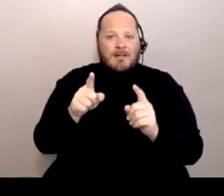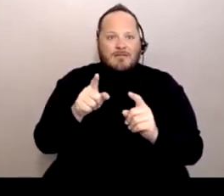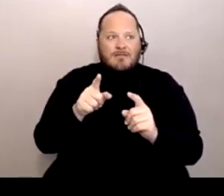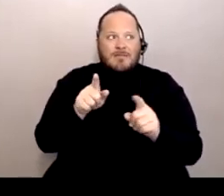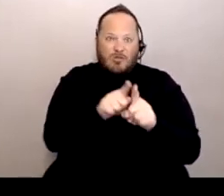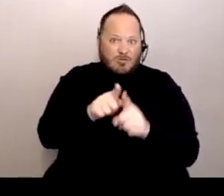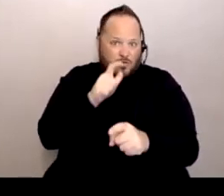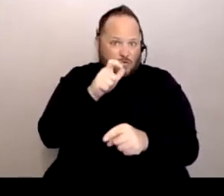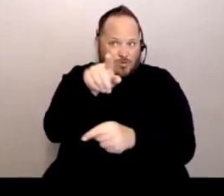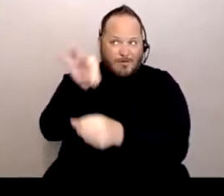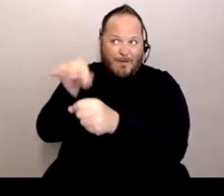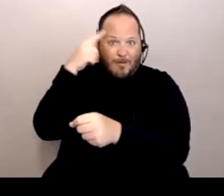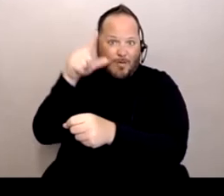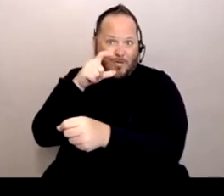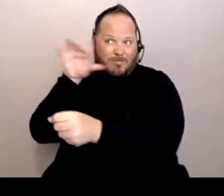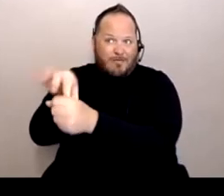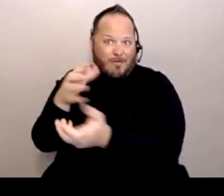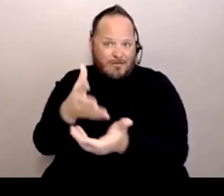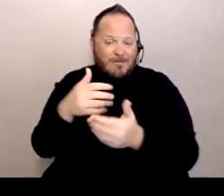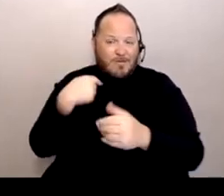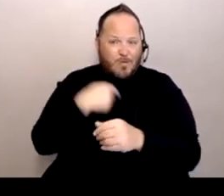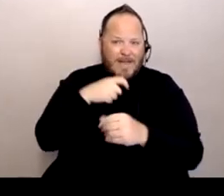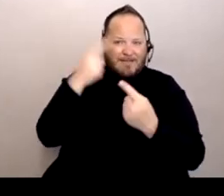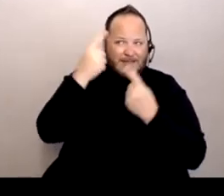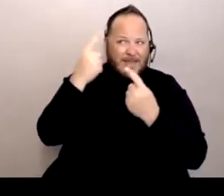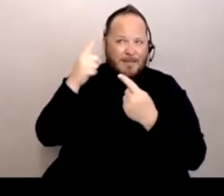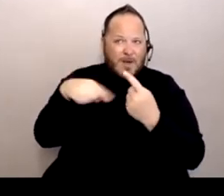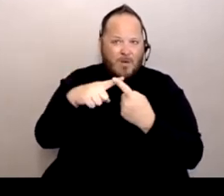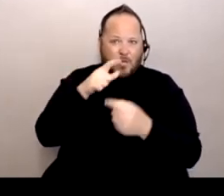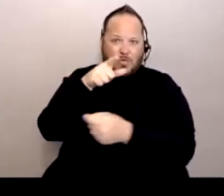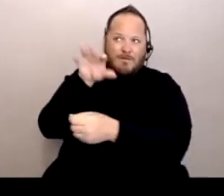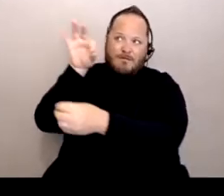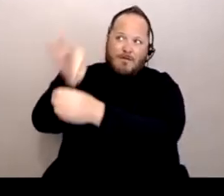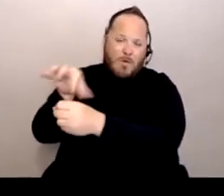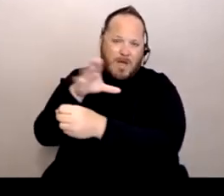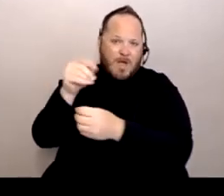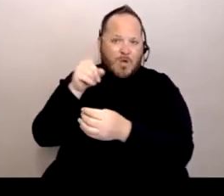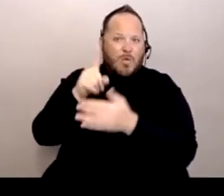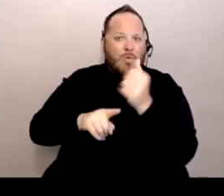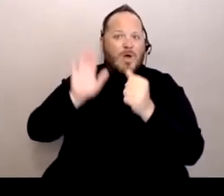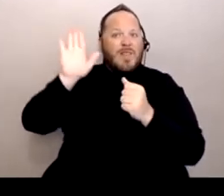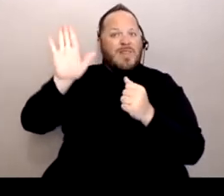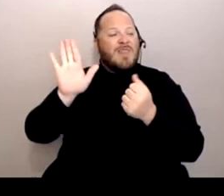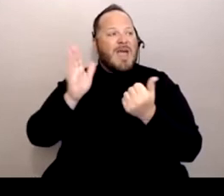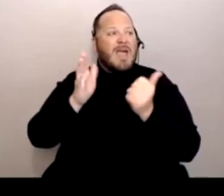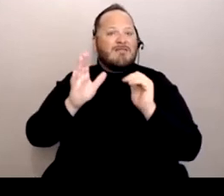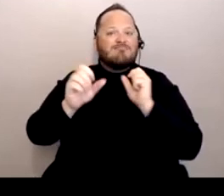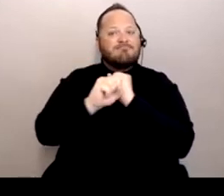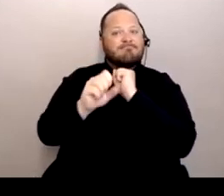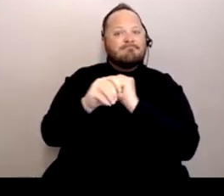You know, it's like we have to consider who our electeds are and what they're communicating, who they're representing.